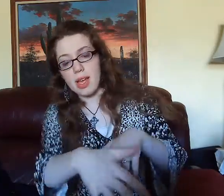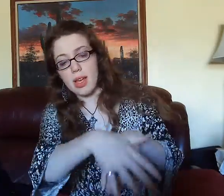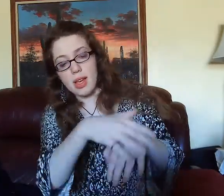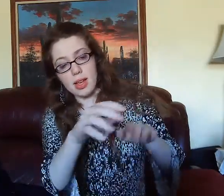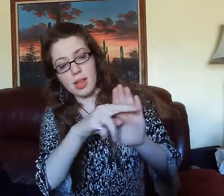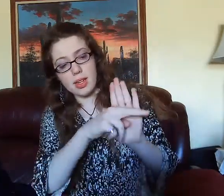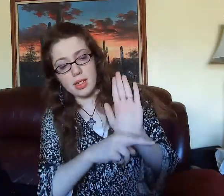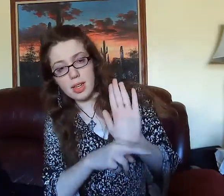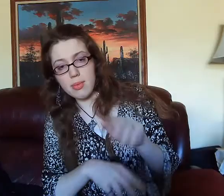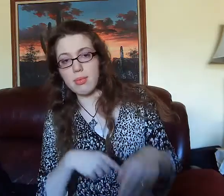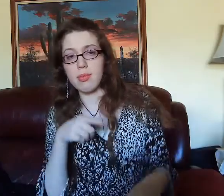BURY, GRAVE, COVER, BURY